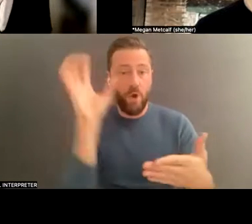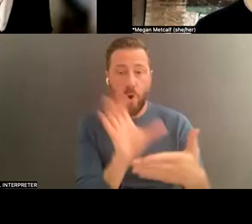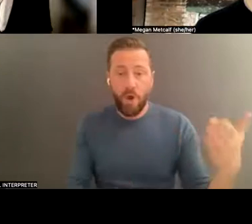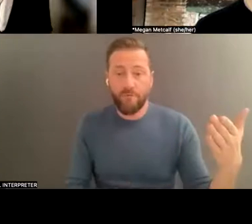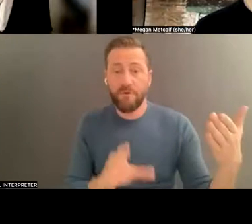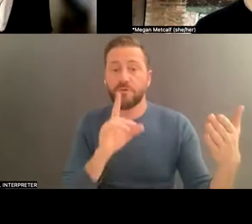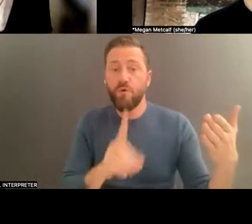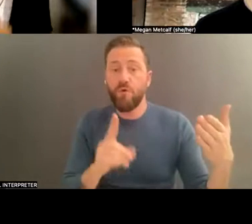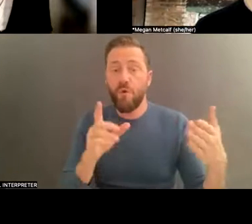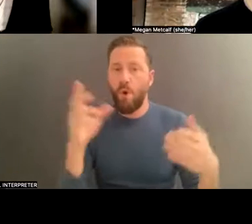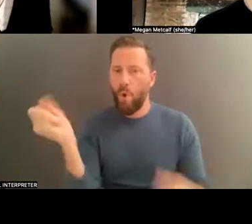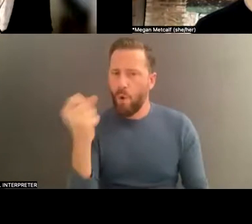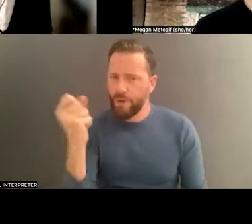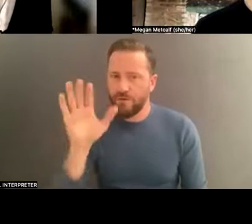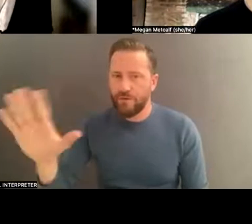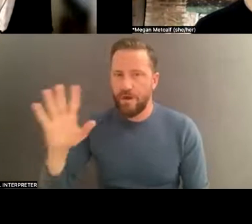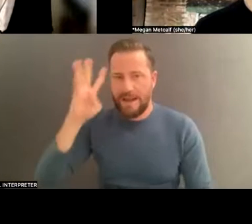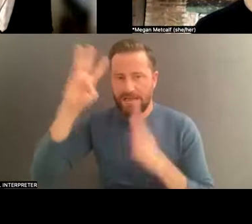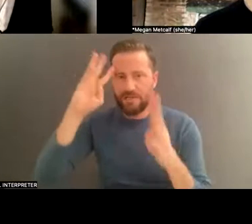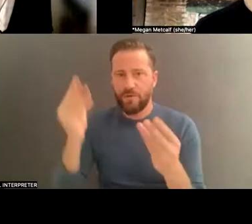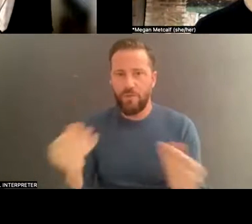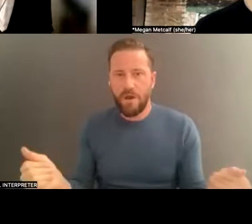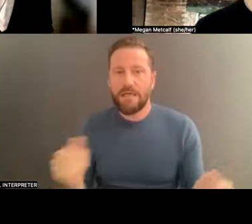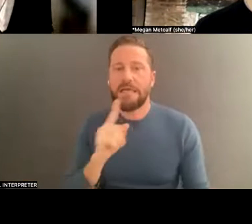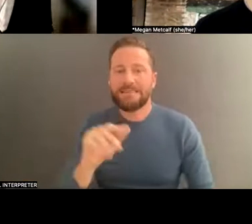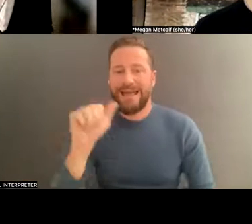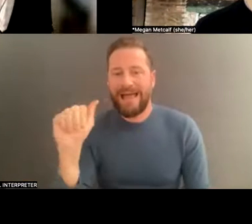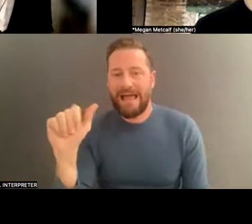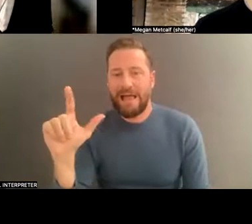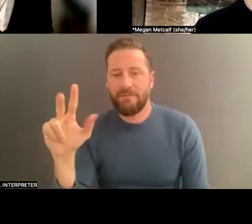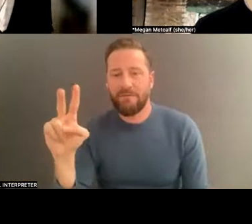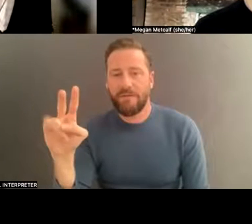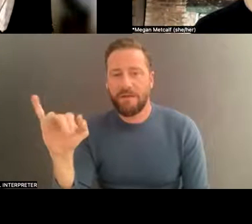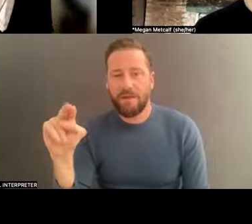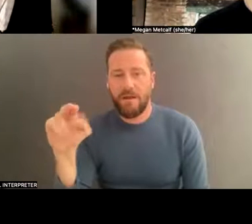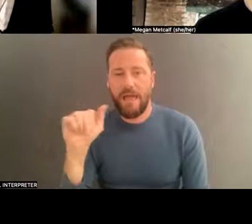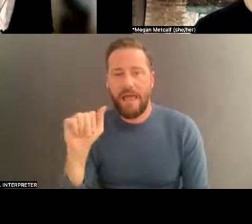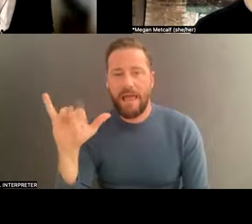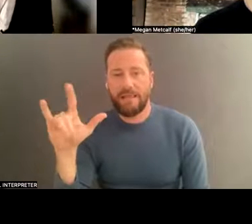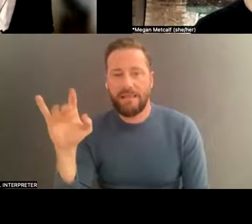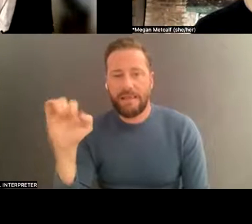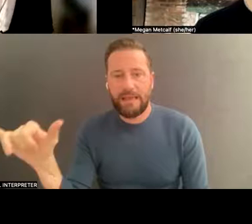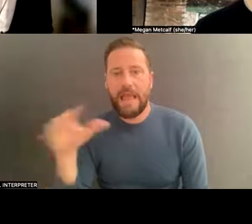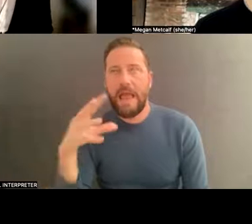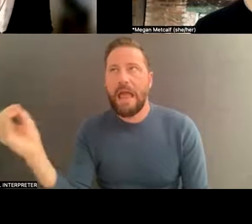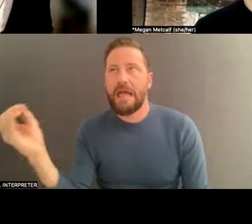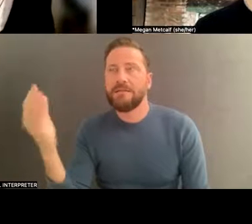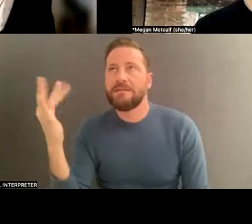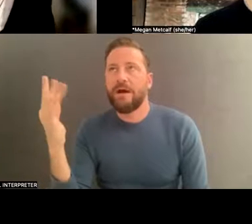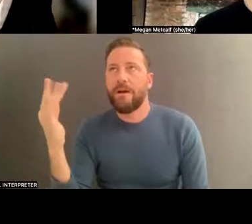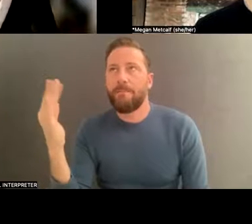holding onto intellectual property is Alvin Ailey,